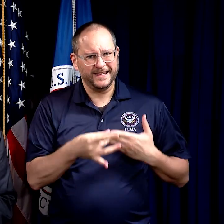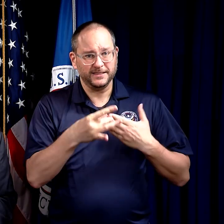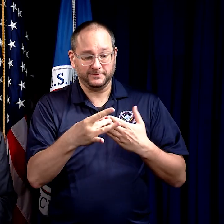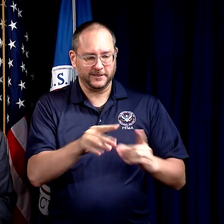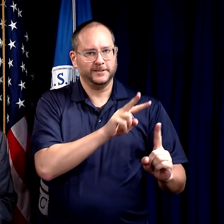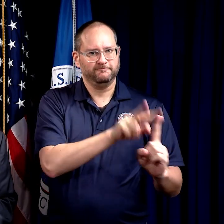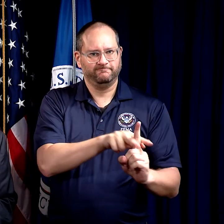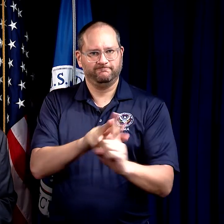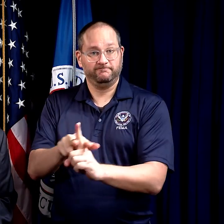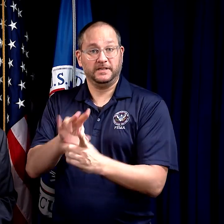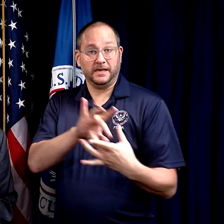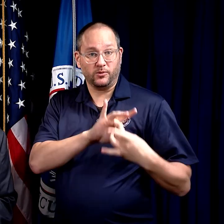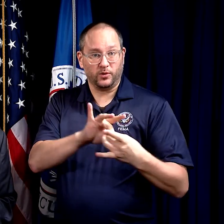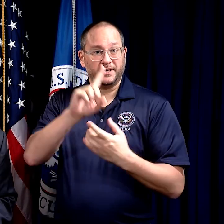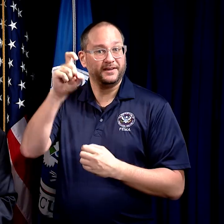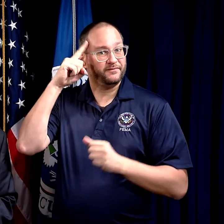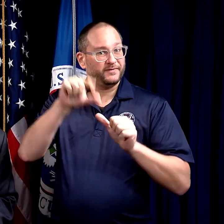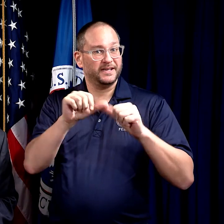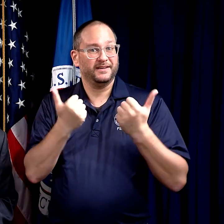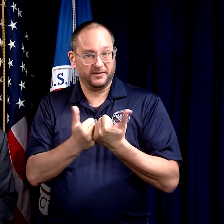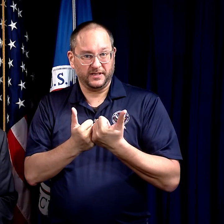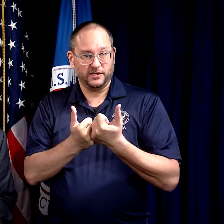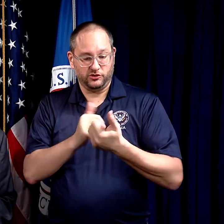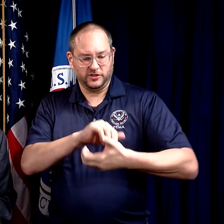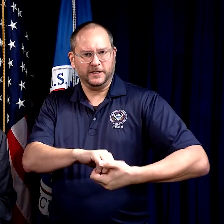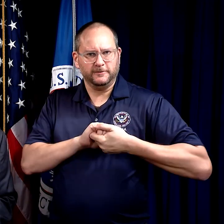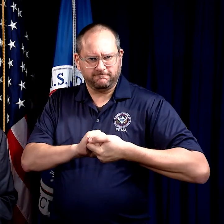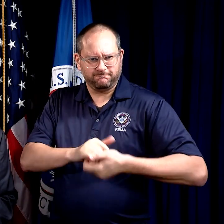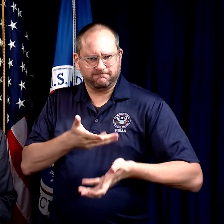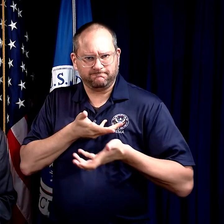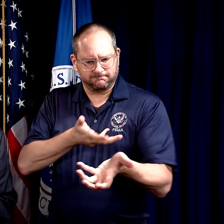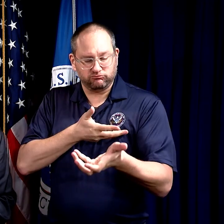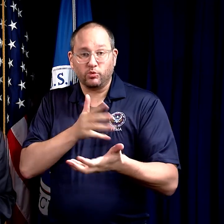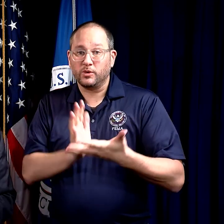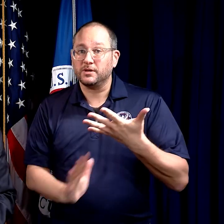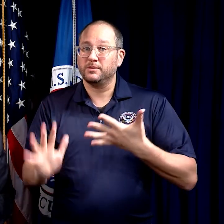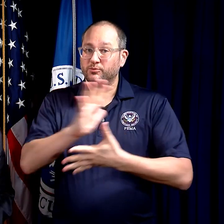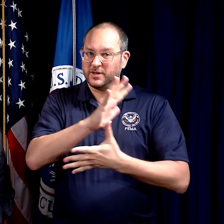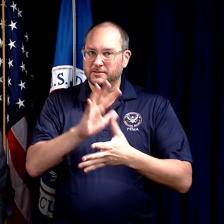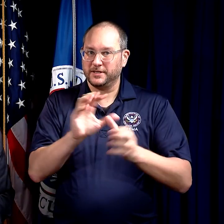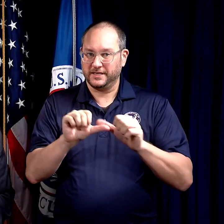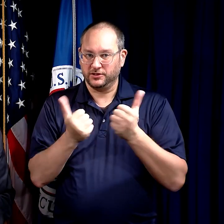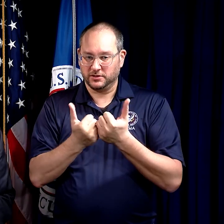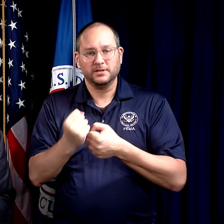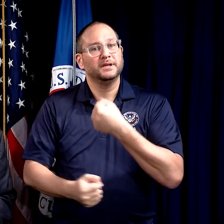that are led by designated coordinating federal agencies that work with other primary agencies